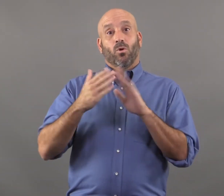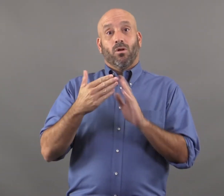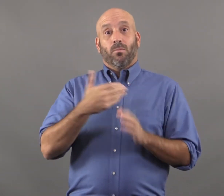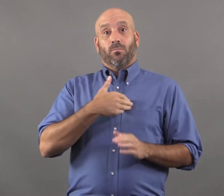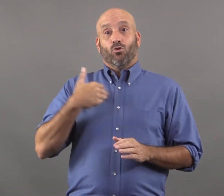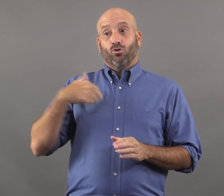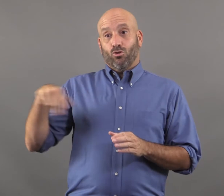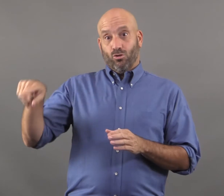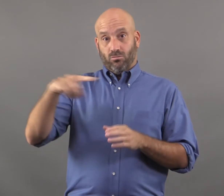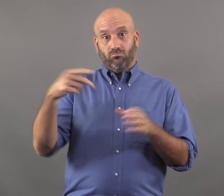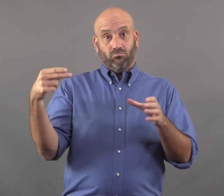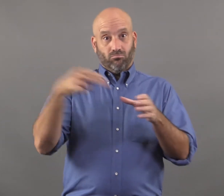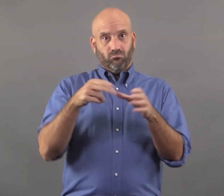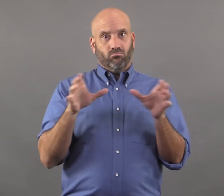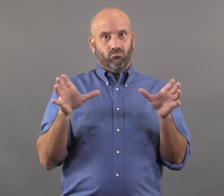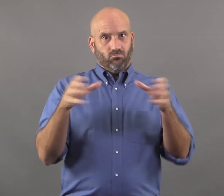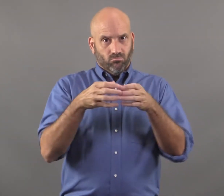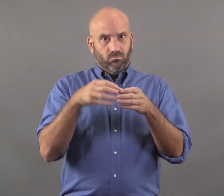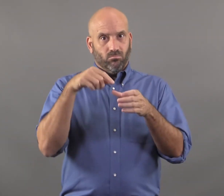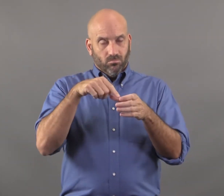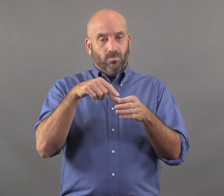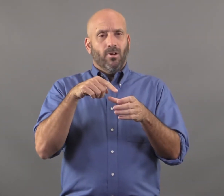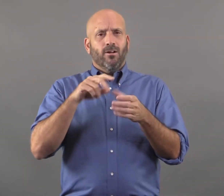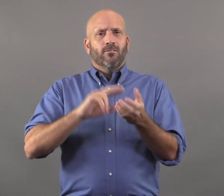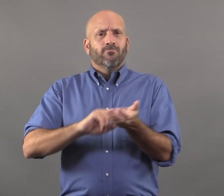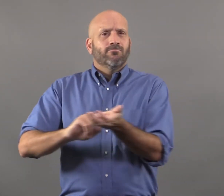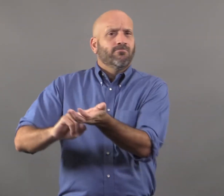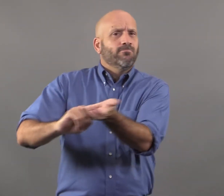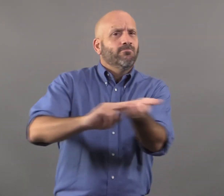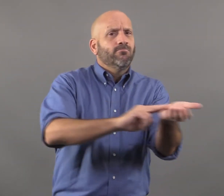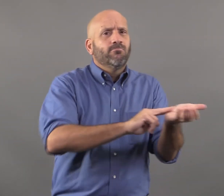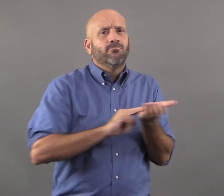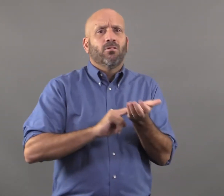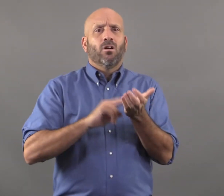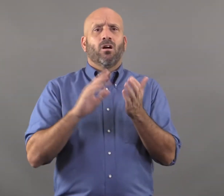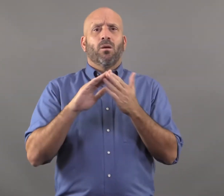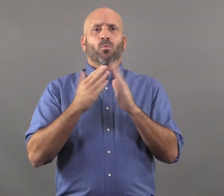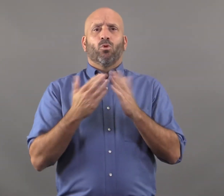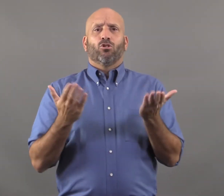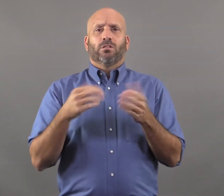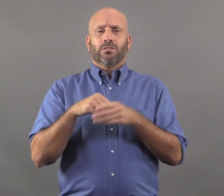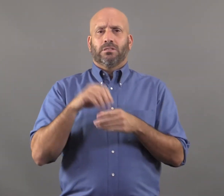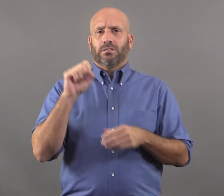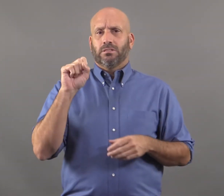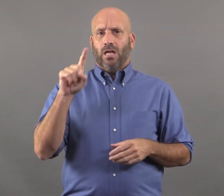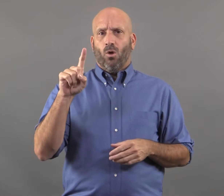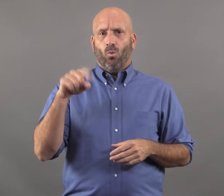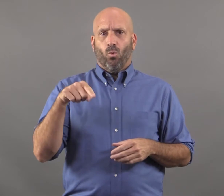that will be feeling the pulses of the community here in San Diego